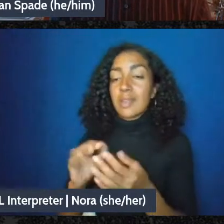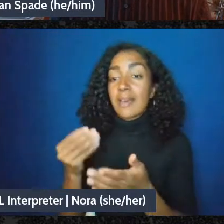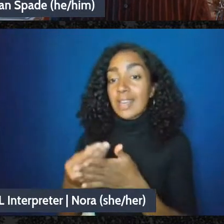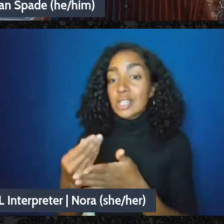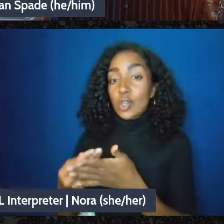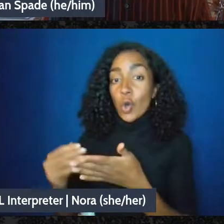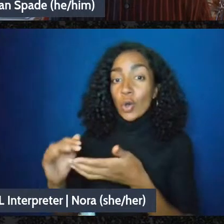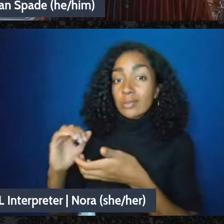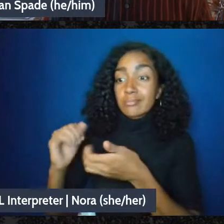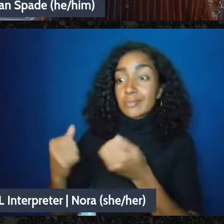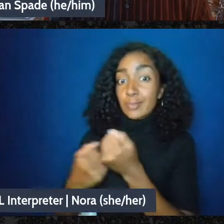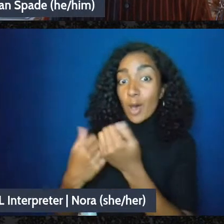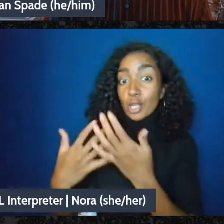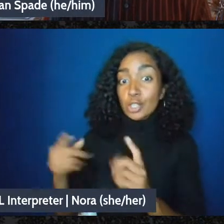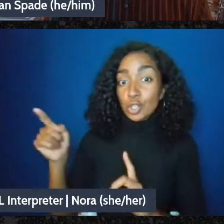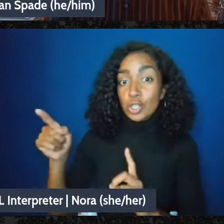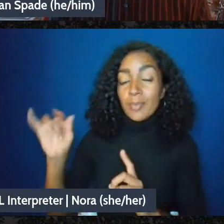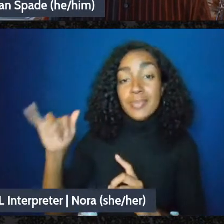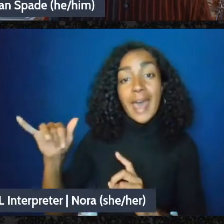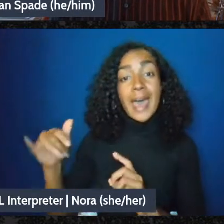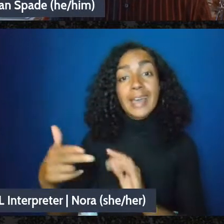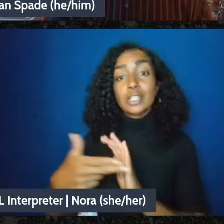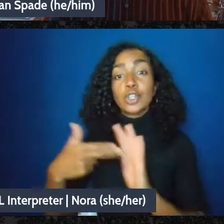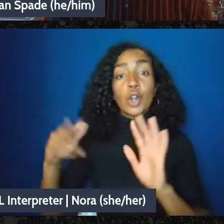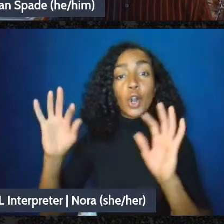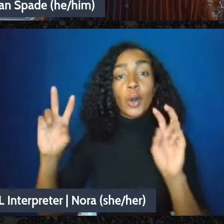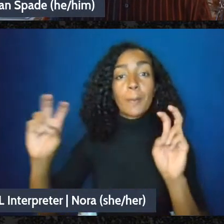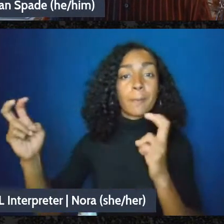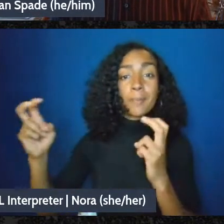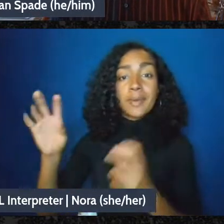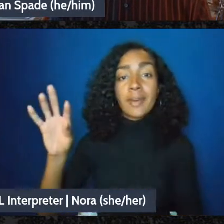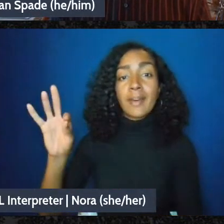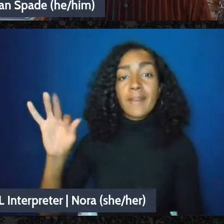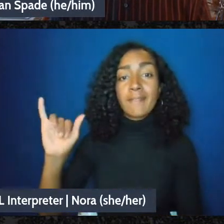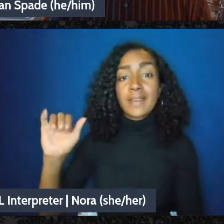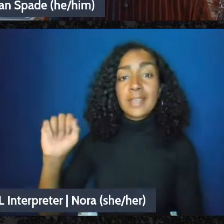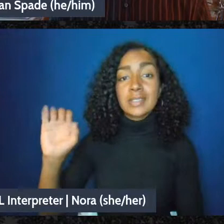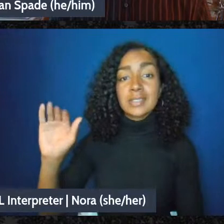that's kind of made up, and it's not like there's a law about fiscal sponsors-fiscal